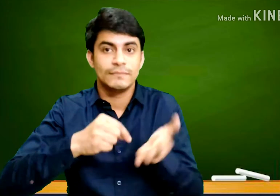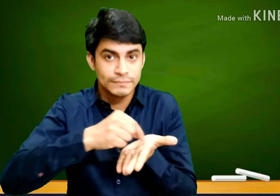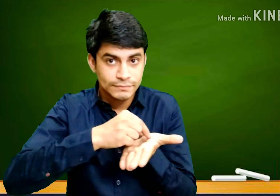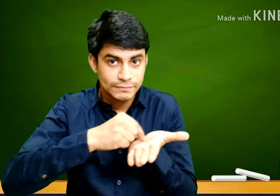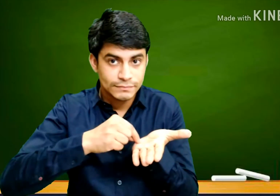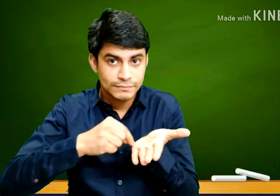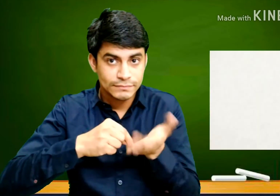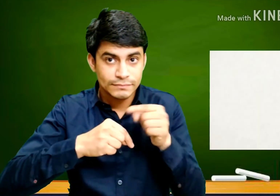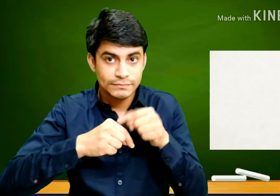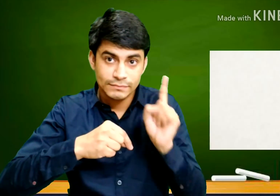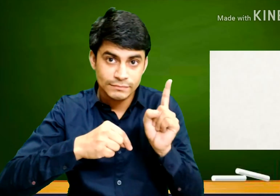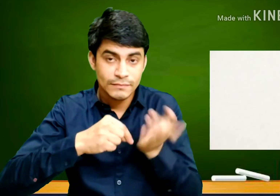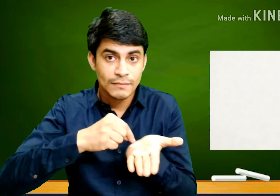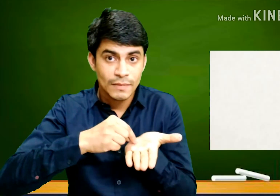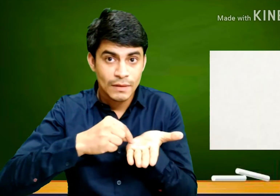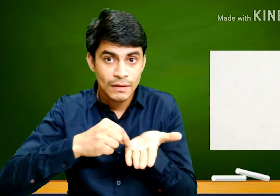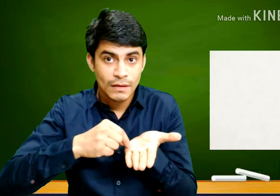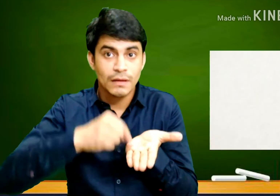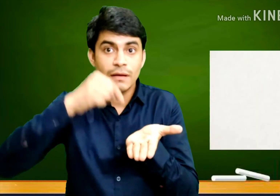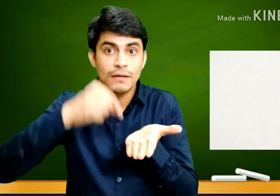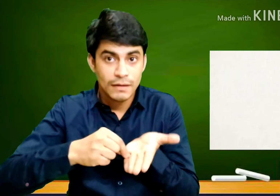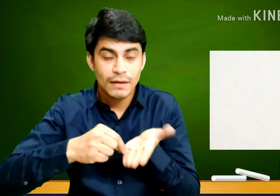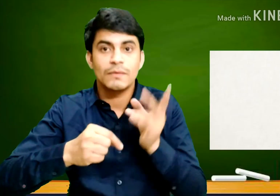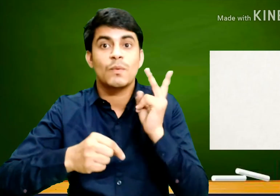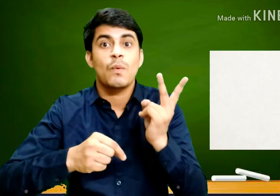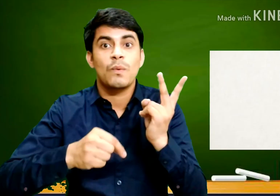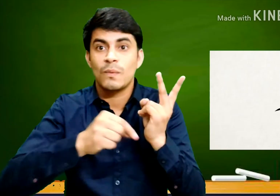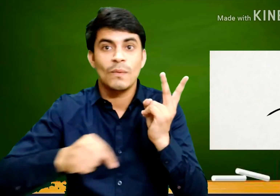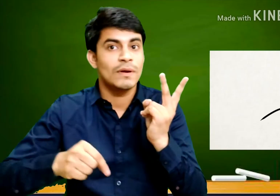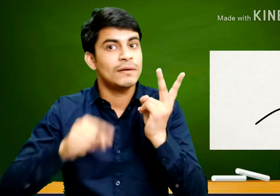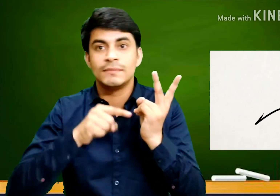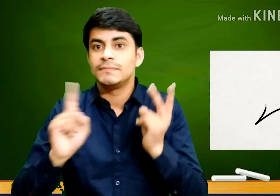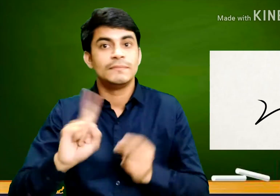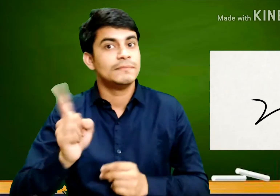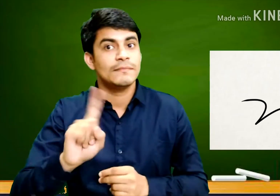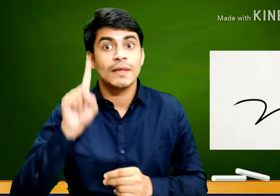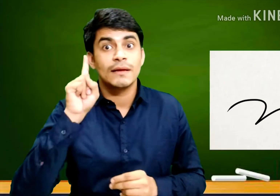So, we draw the image with just one line. We don't lift the pen.